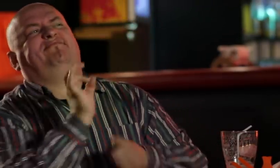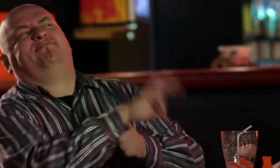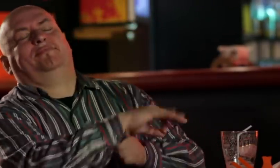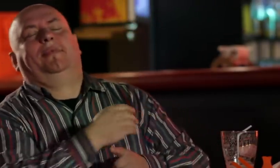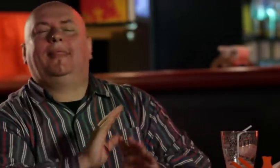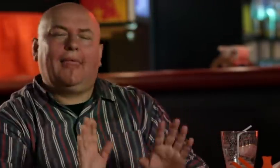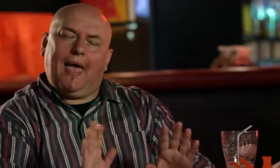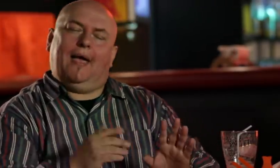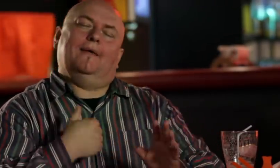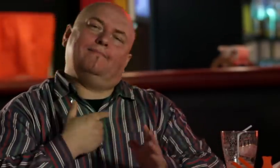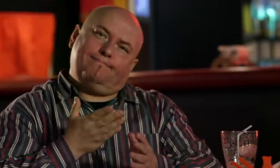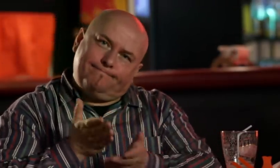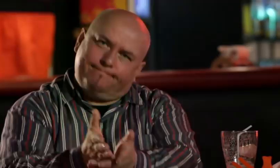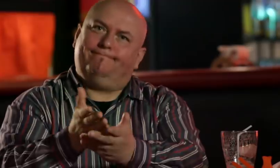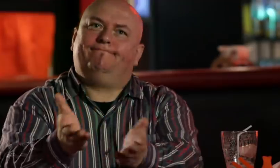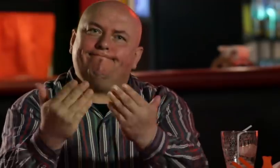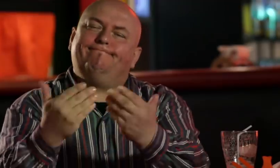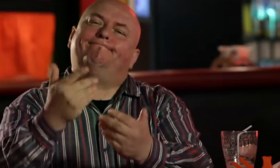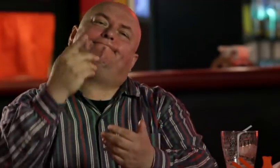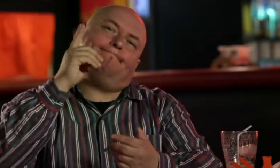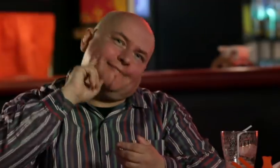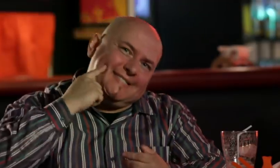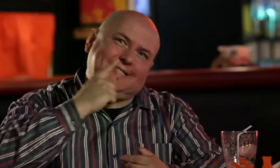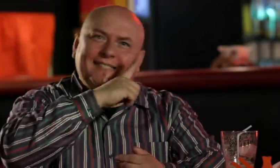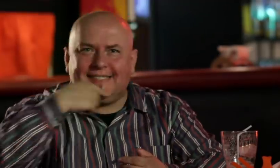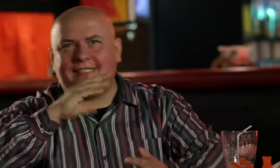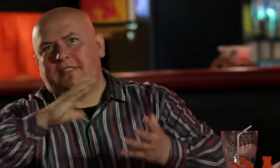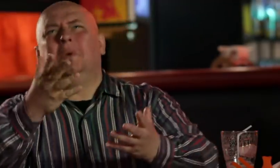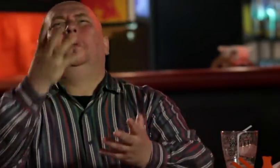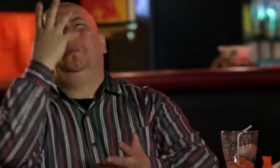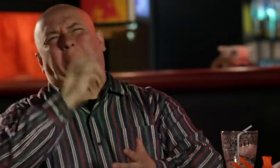They would think that I am not a nice person. And it is not true; I want to give joy and smile.